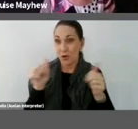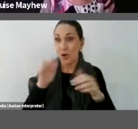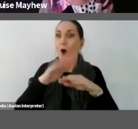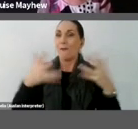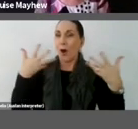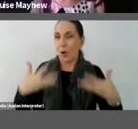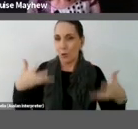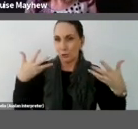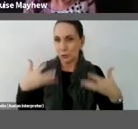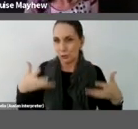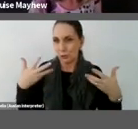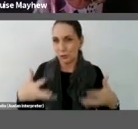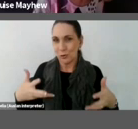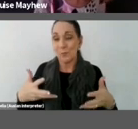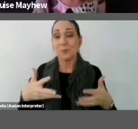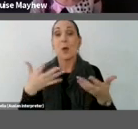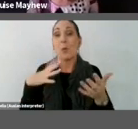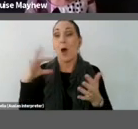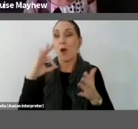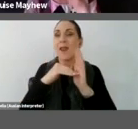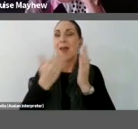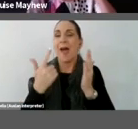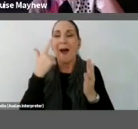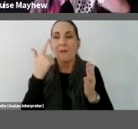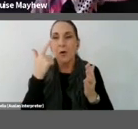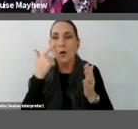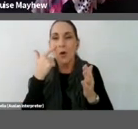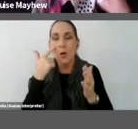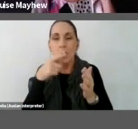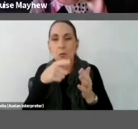So let's take another look at some of the questions.